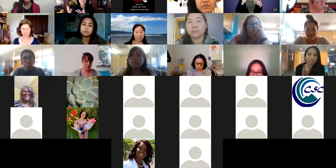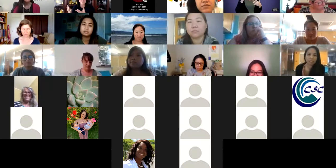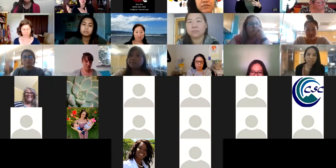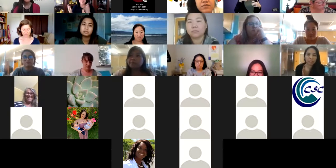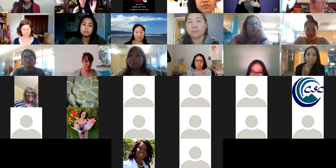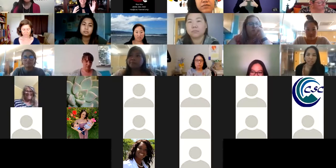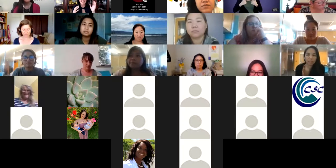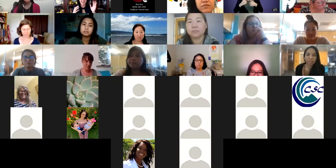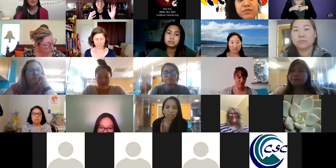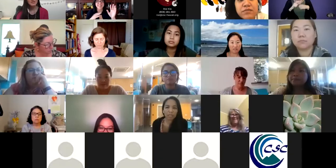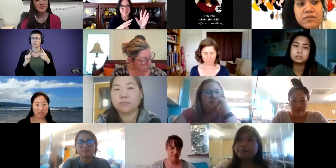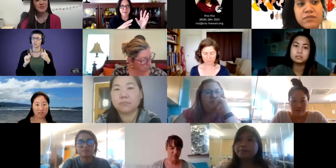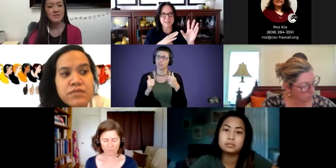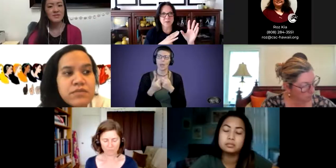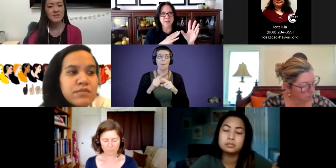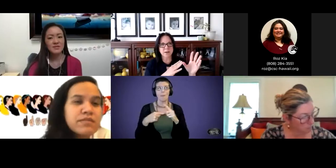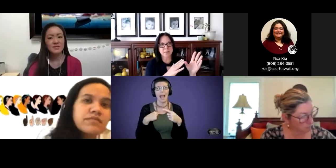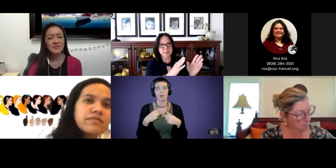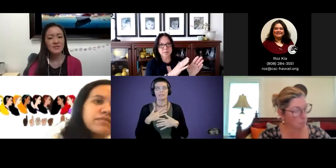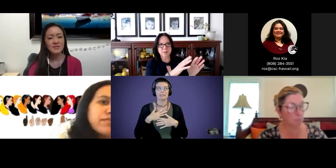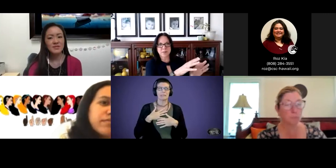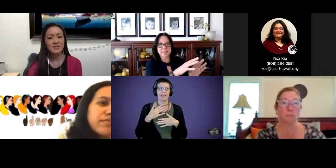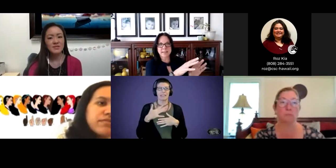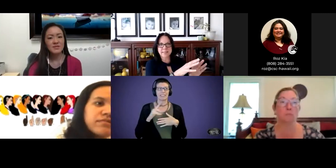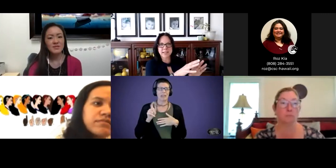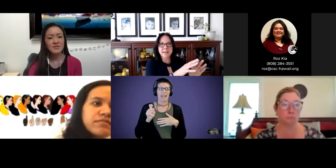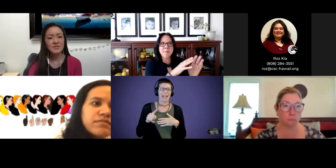but I was afraid to ask and stop and say, Okay, I know I'm supposed to be doing this activity,